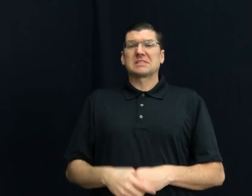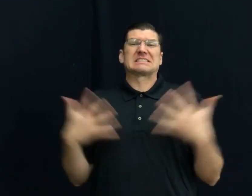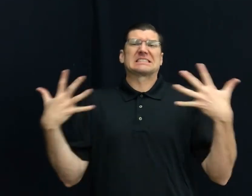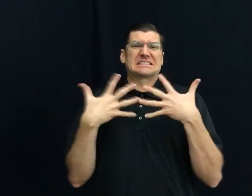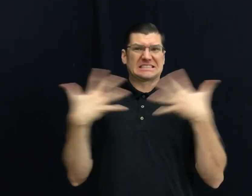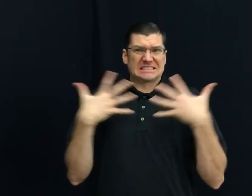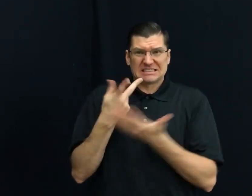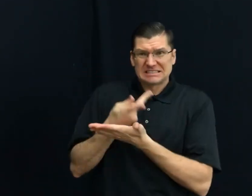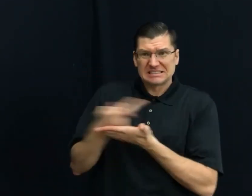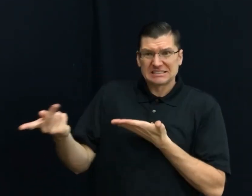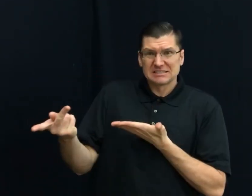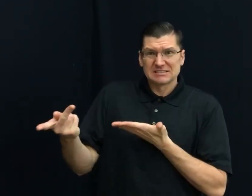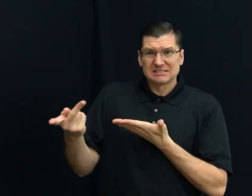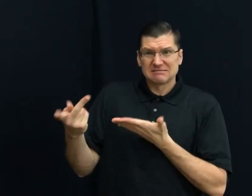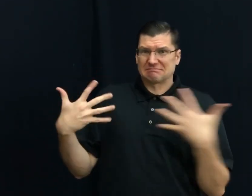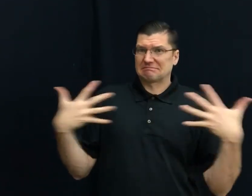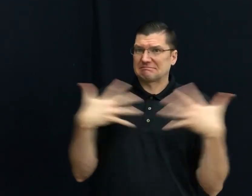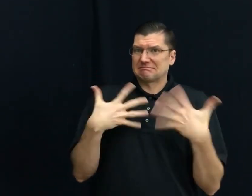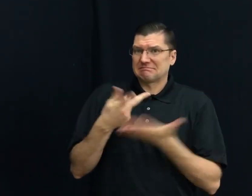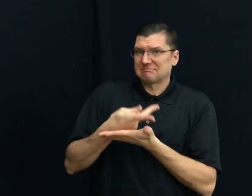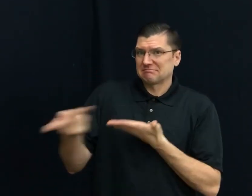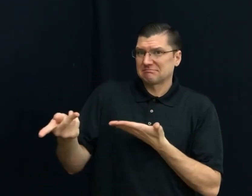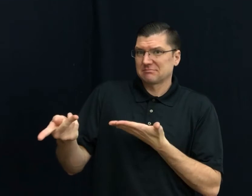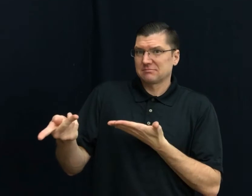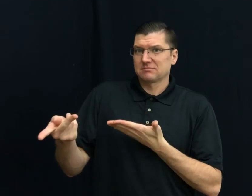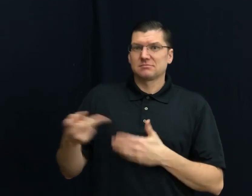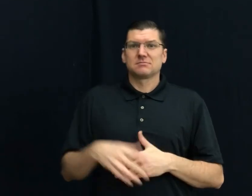13) SCARED OF FAILURE